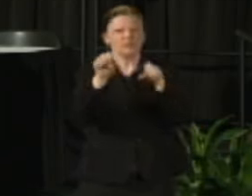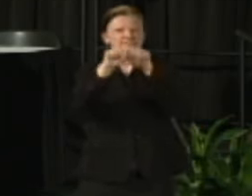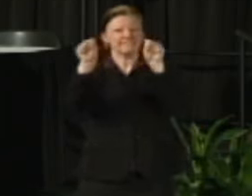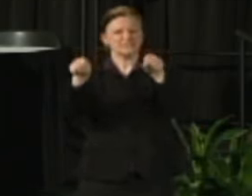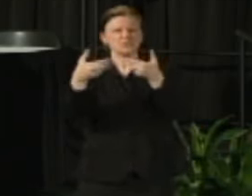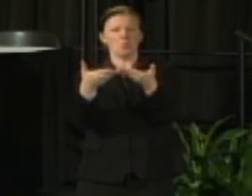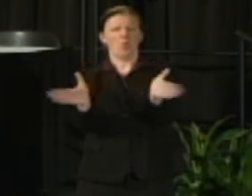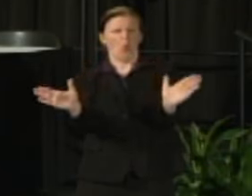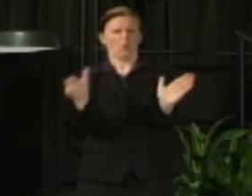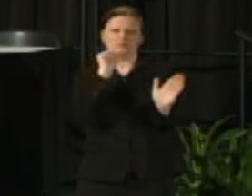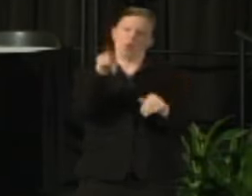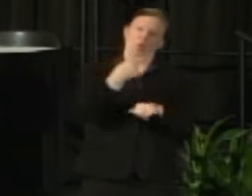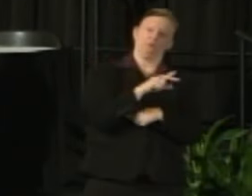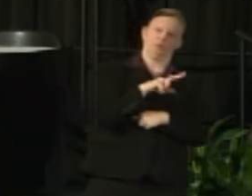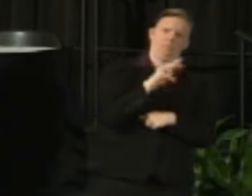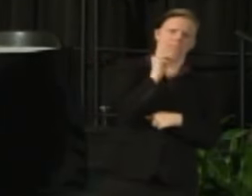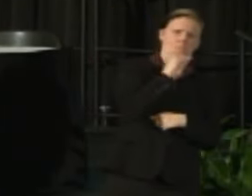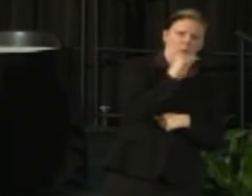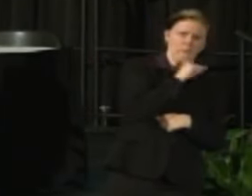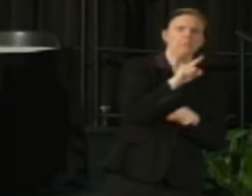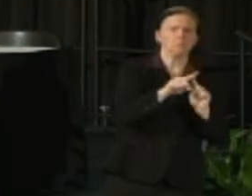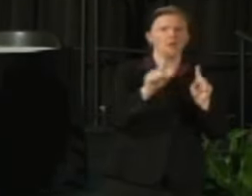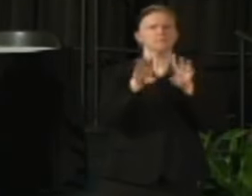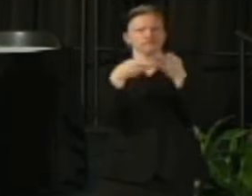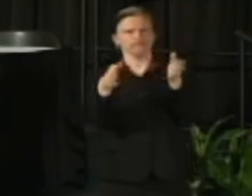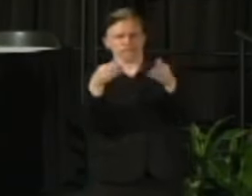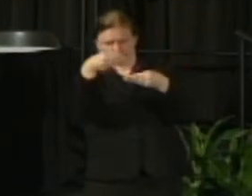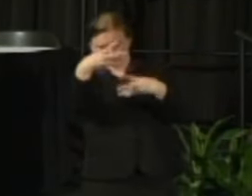on our campus can access that data as quickly as possible and then